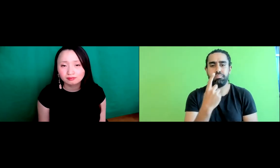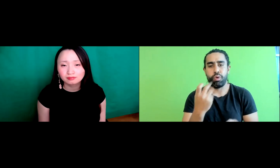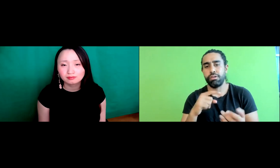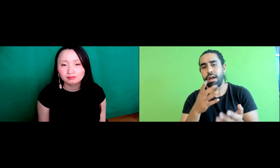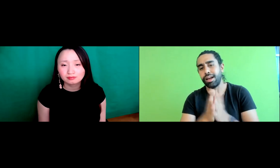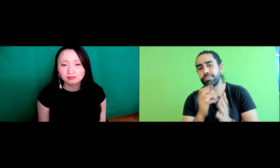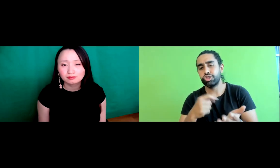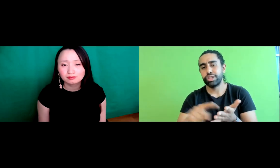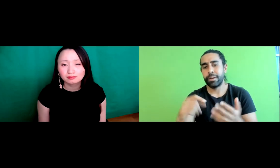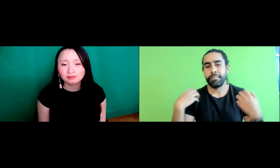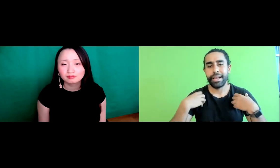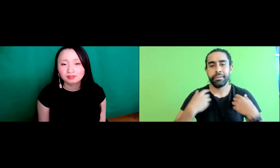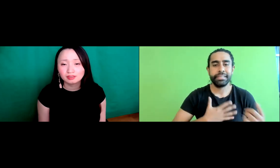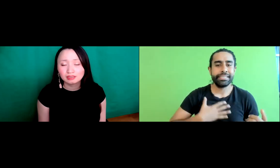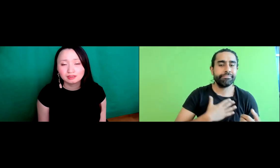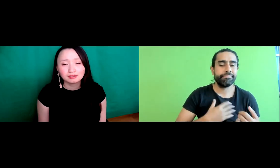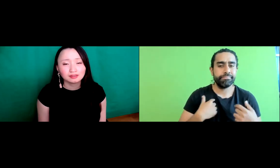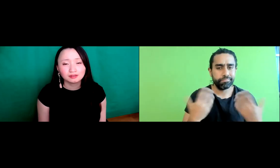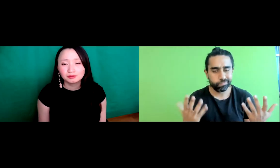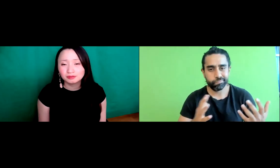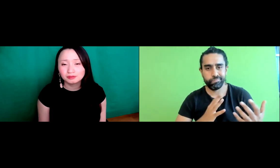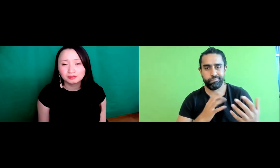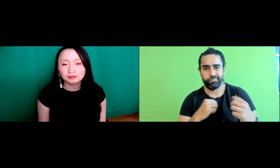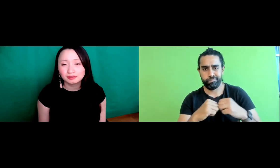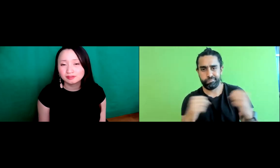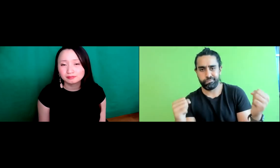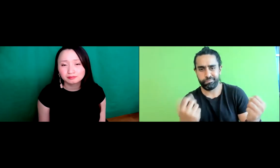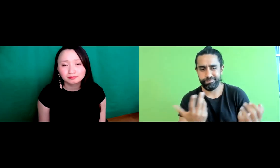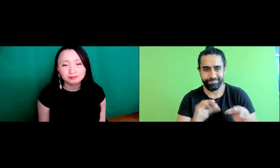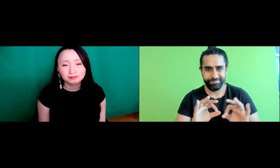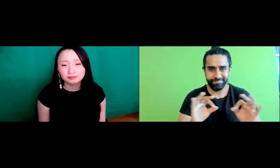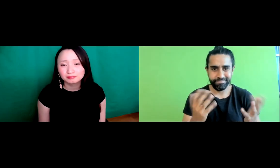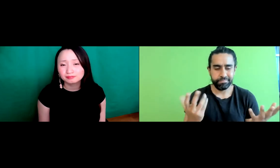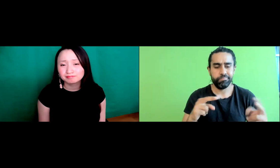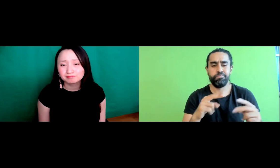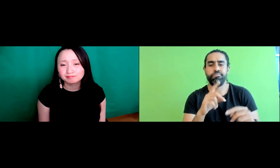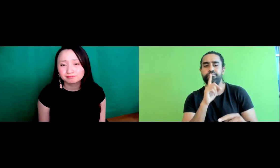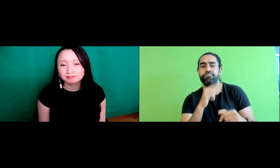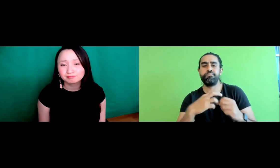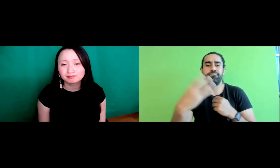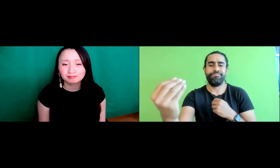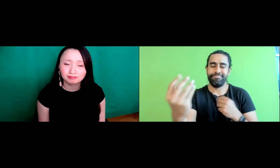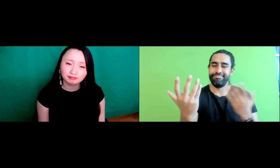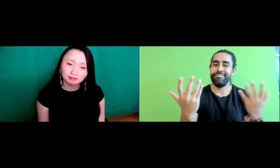are doing that and also the police officer appeared. And he said, I want to check your